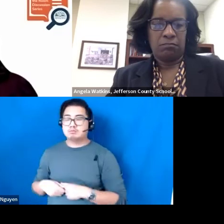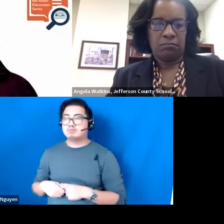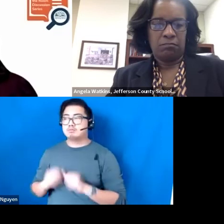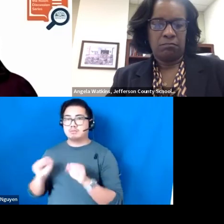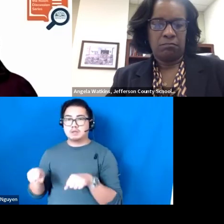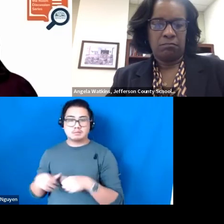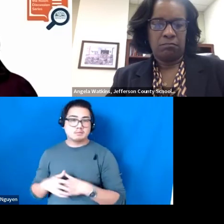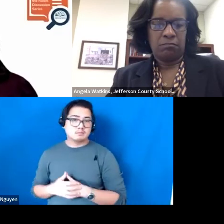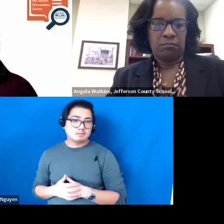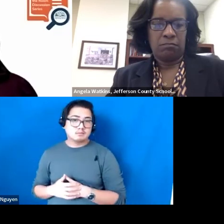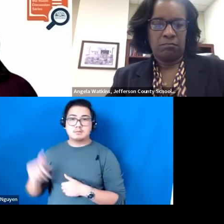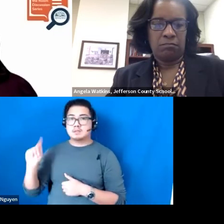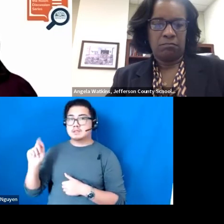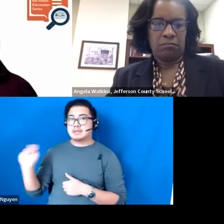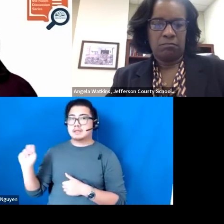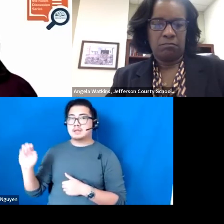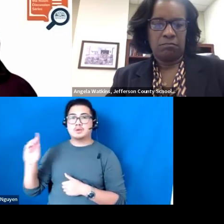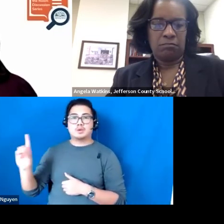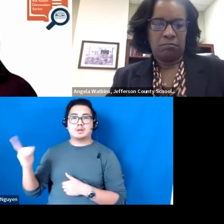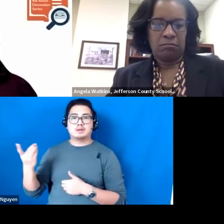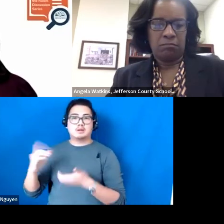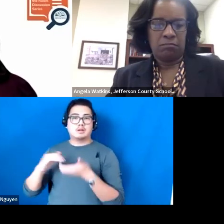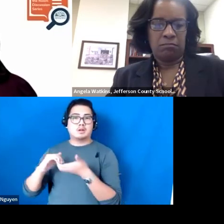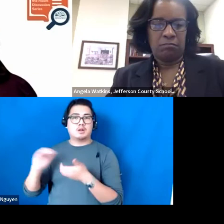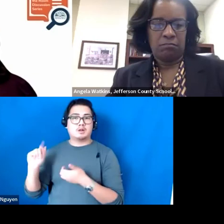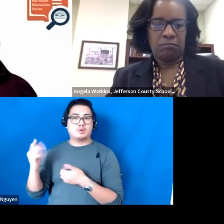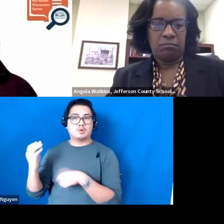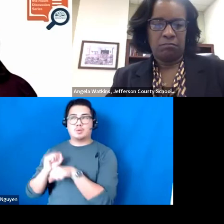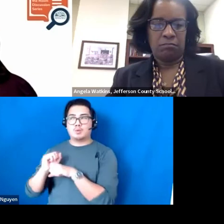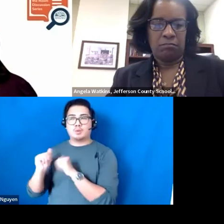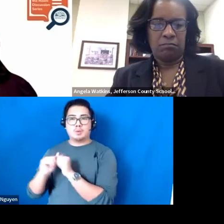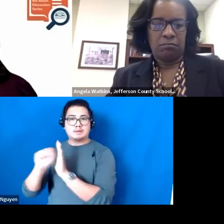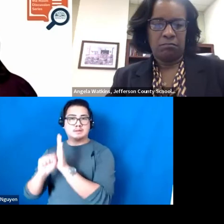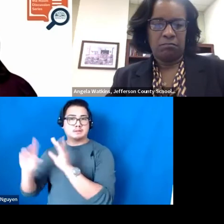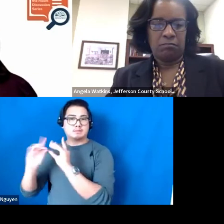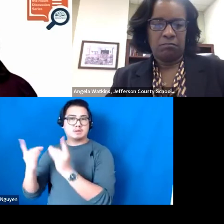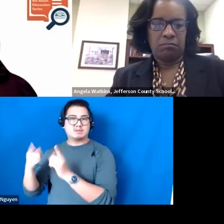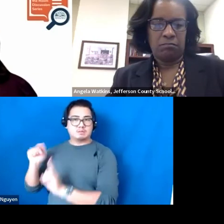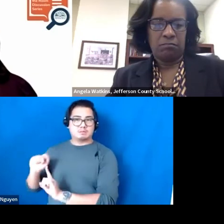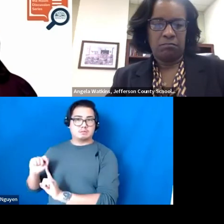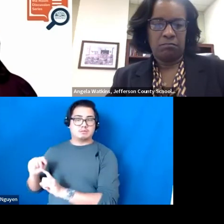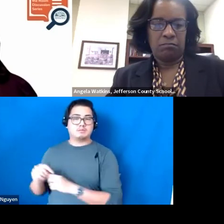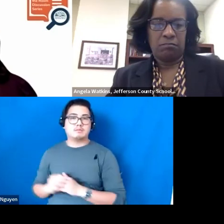The Tennessee Education Research Alliance partners with the state department on this, and from that survey